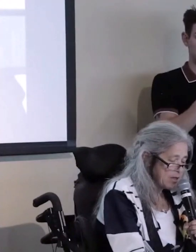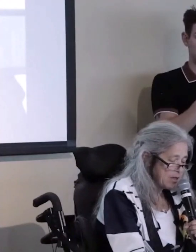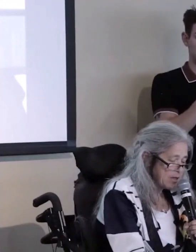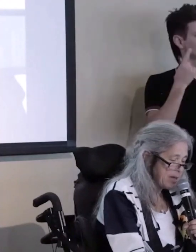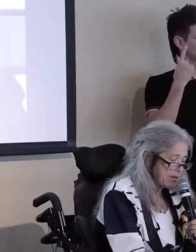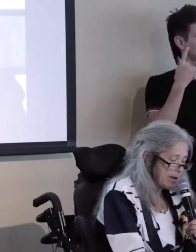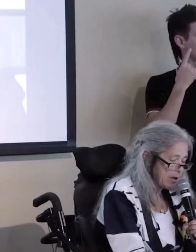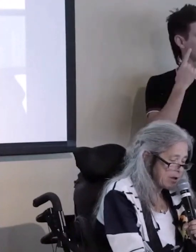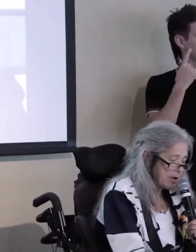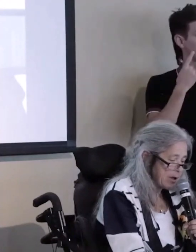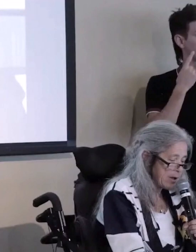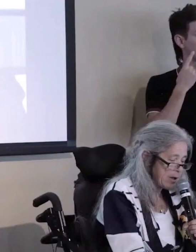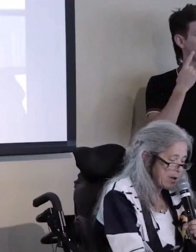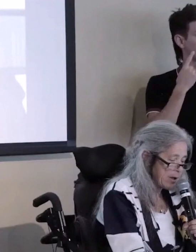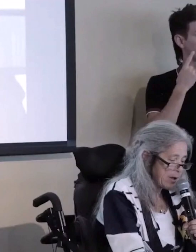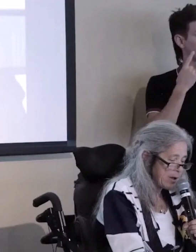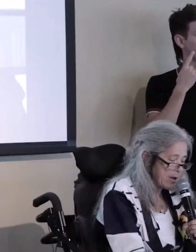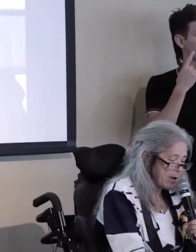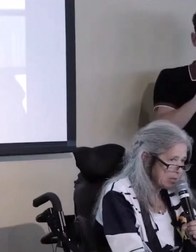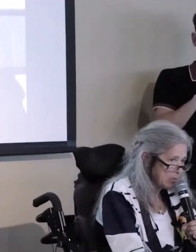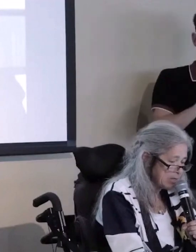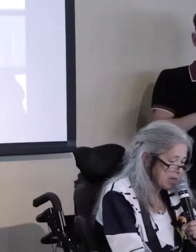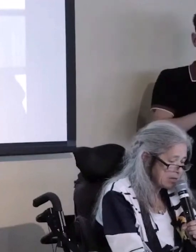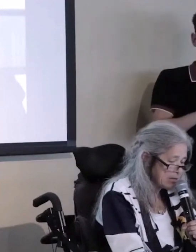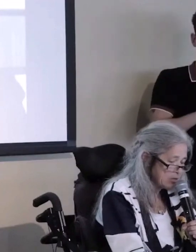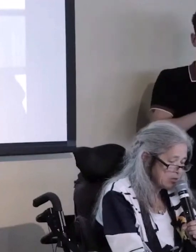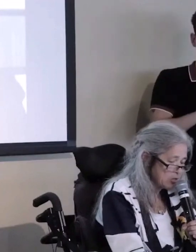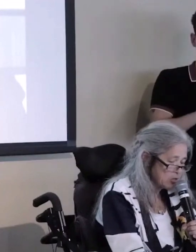no matter how aspirational and promising, was not going to just happen,